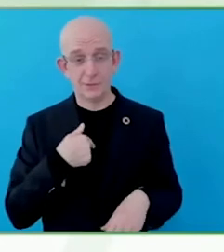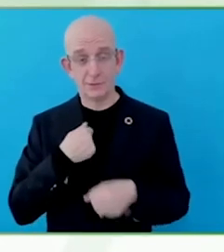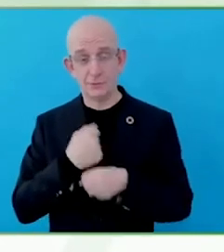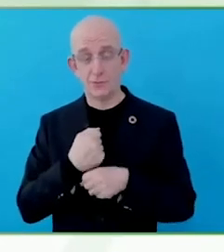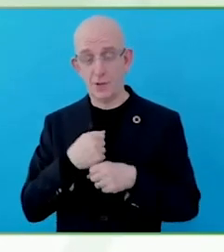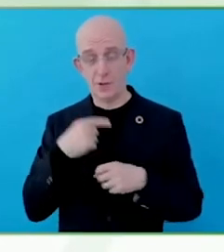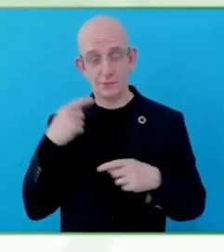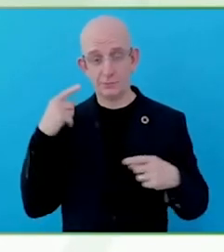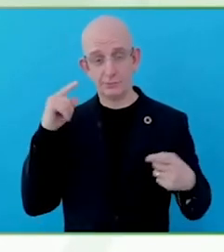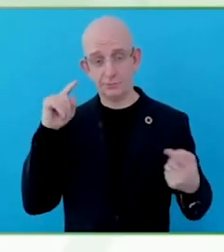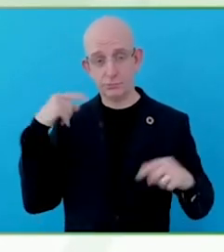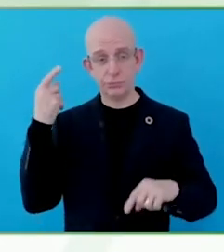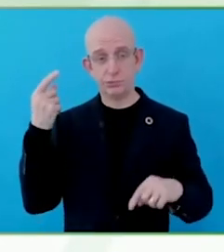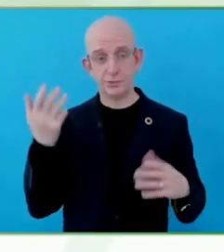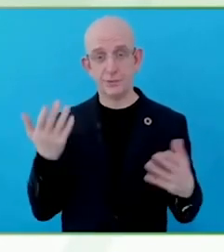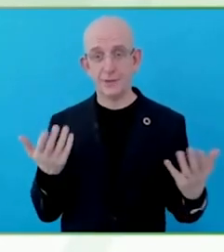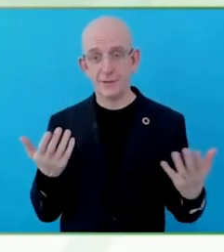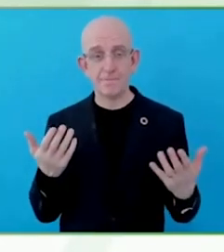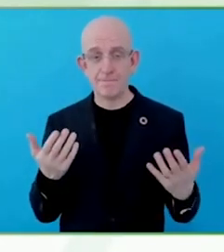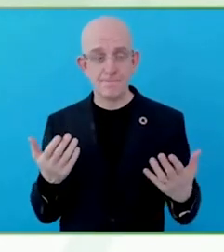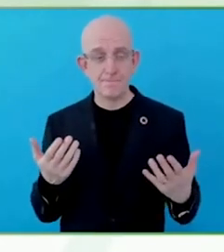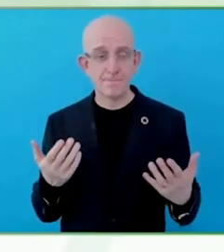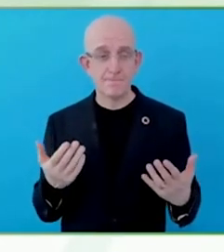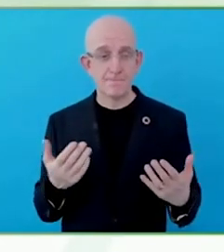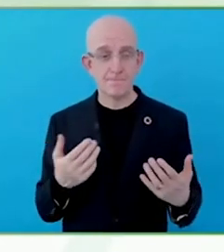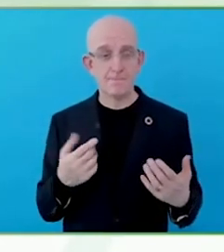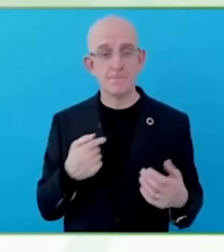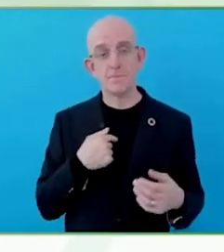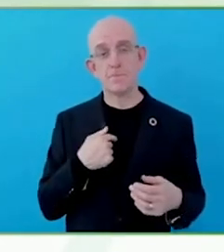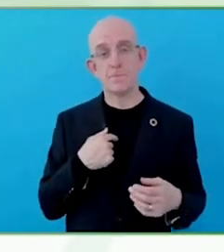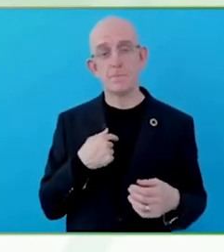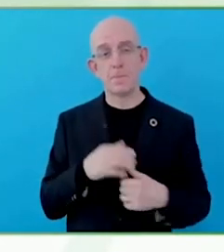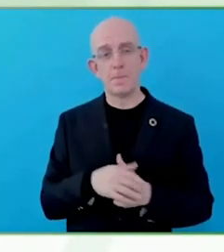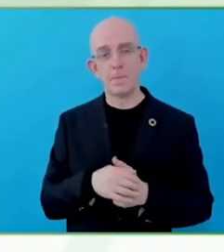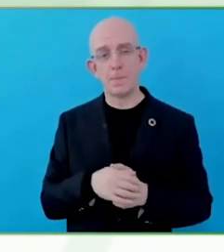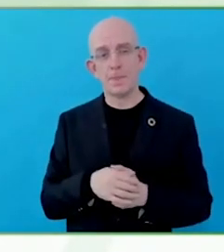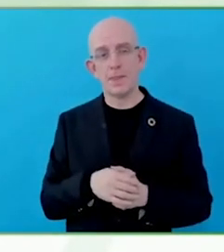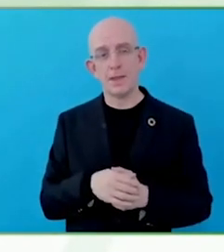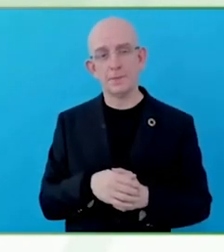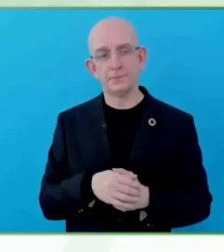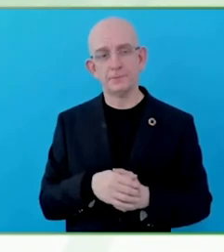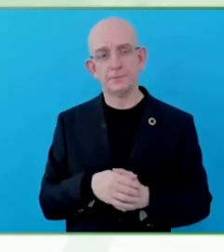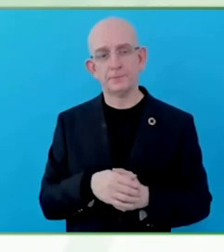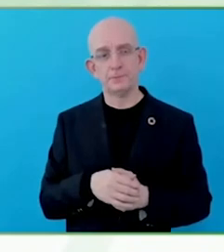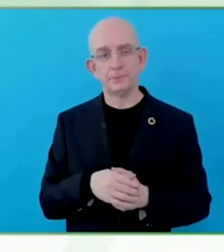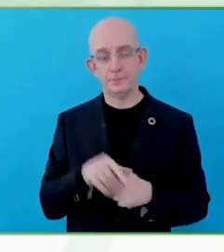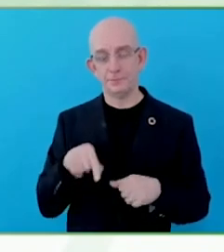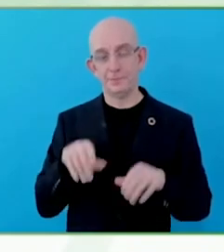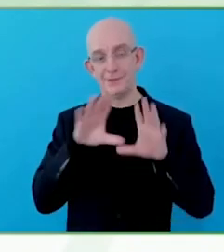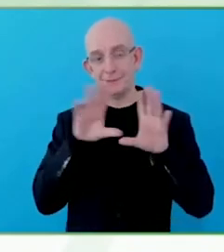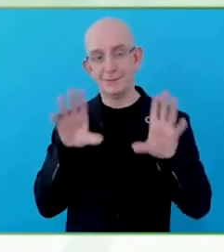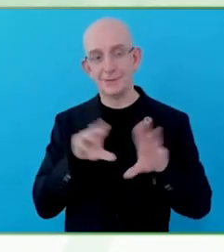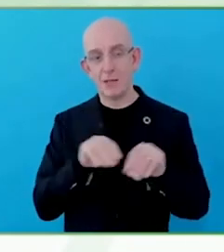We have got three more minutes. I wanted to ask you to say a few words about opportunities that you can see.